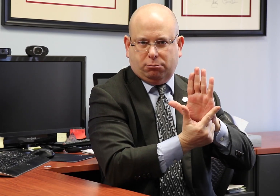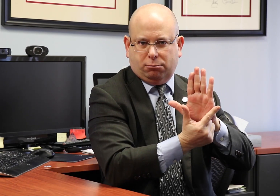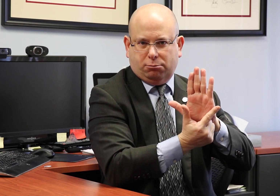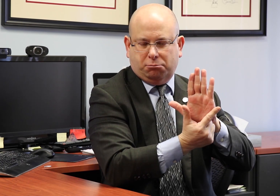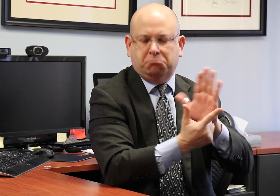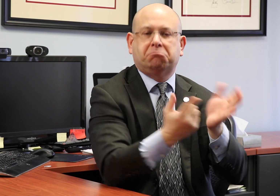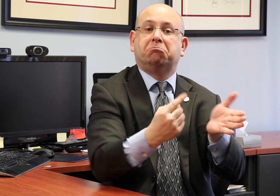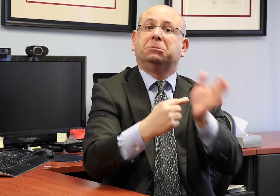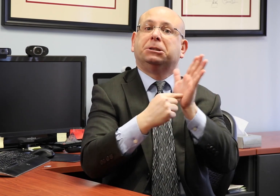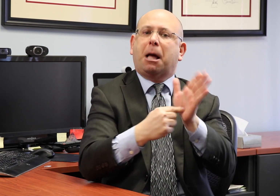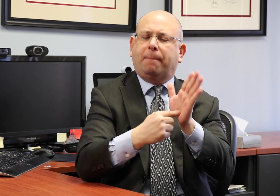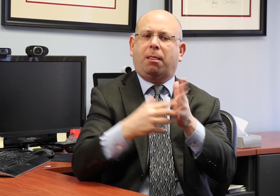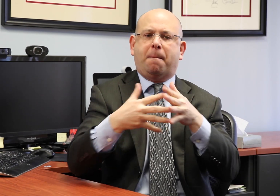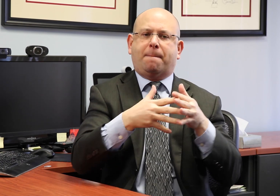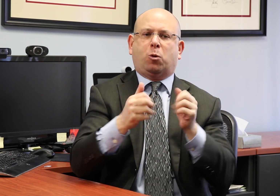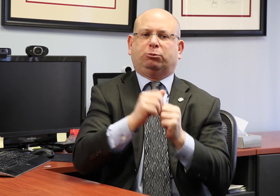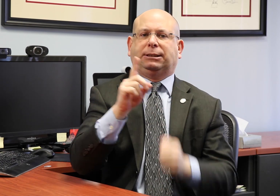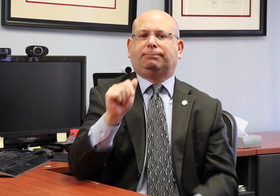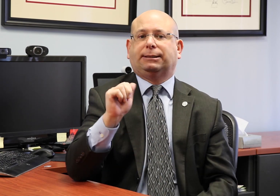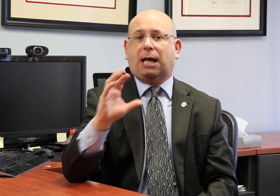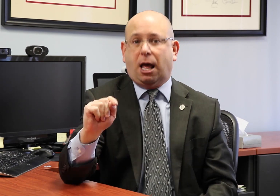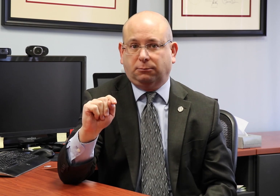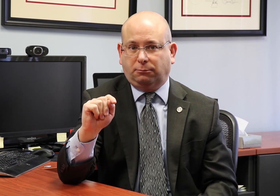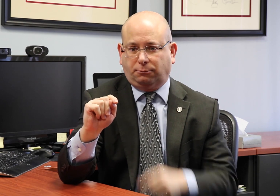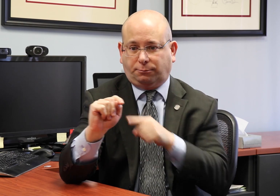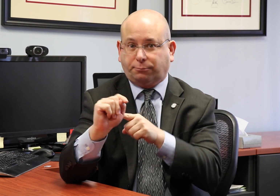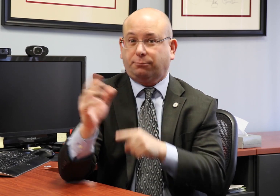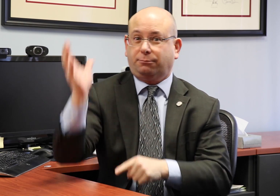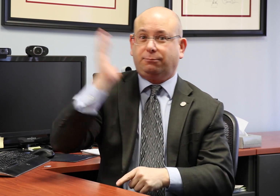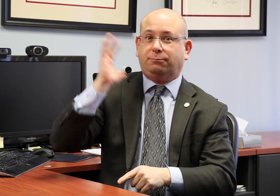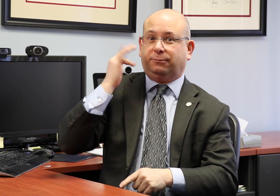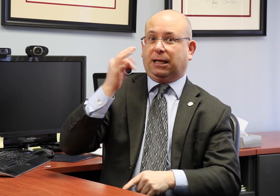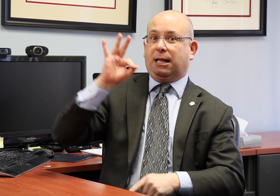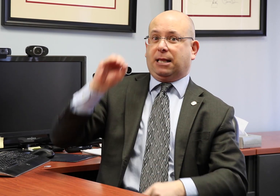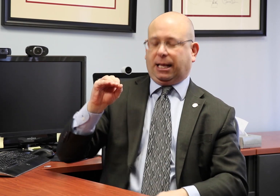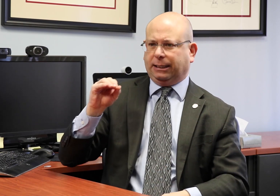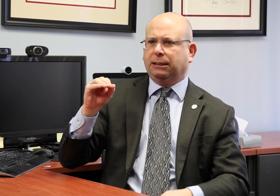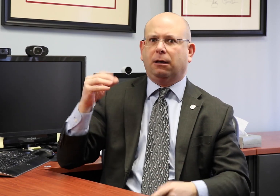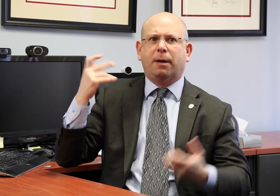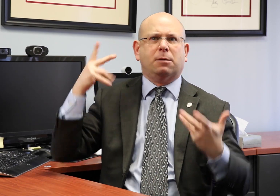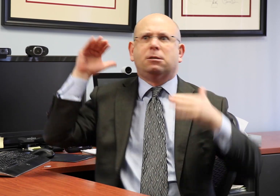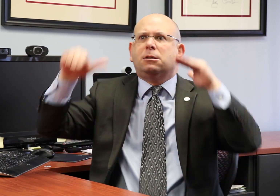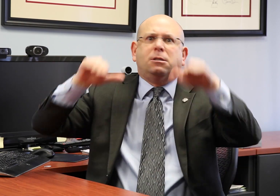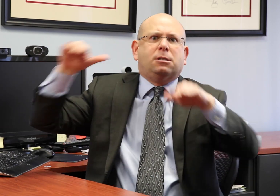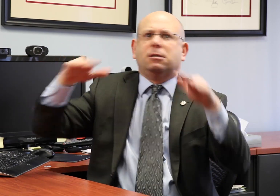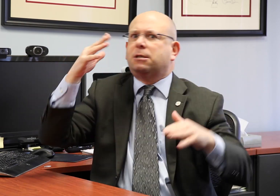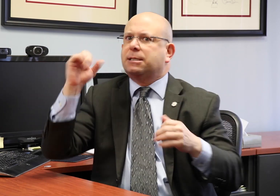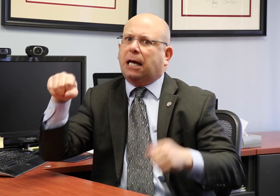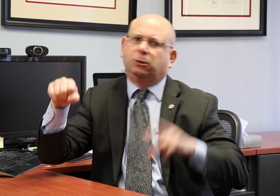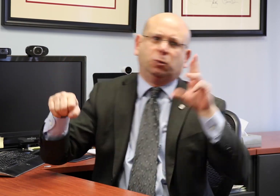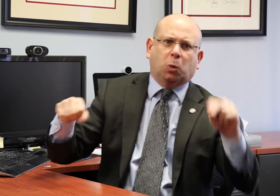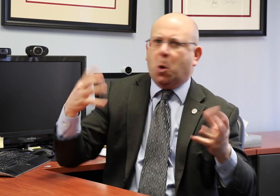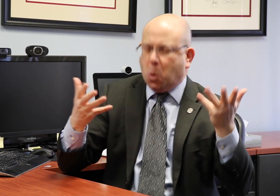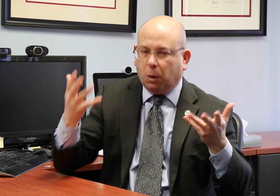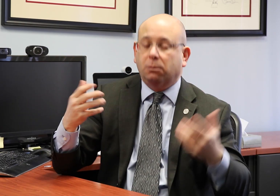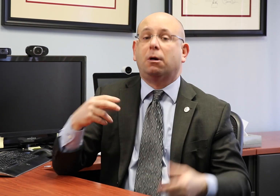For example, the Americans with Disabilities Act, when it was a bill being considered to be a law back in 1990, many people were telling Congress to support or oppose the bill.